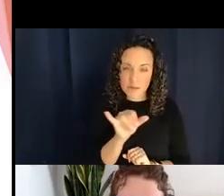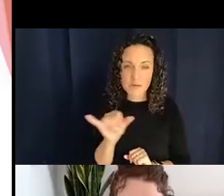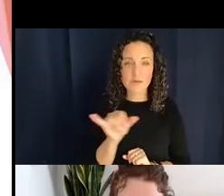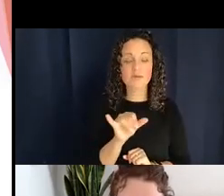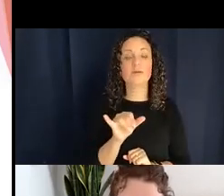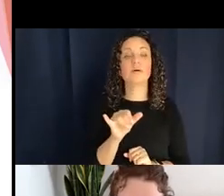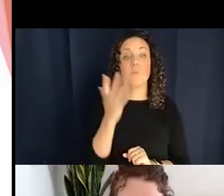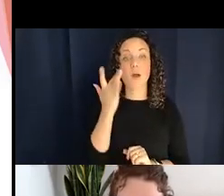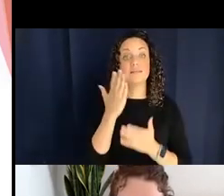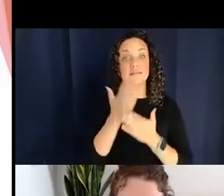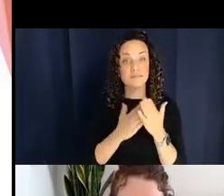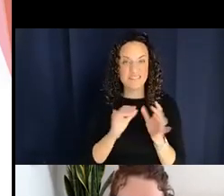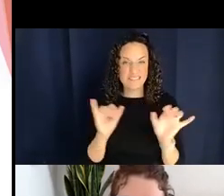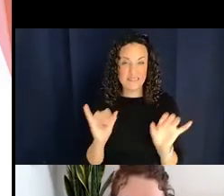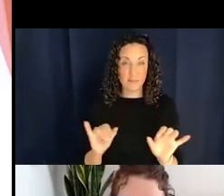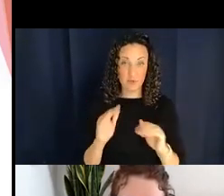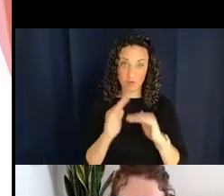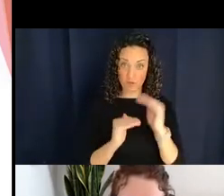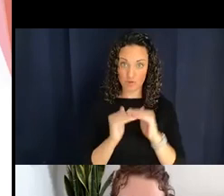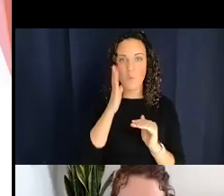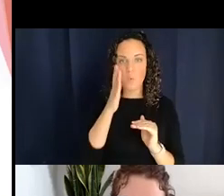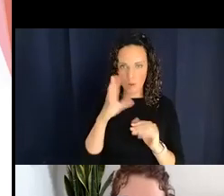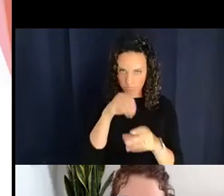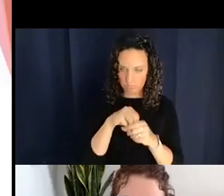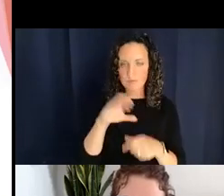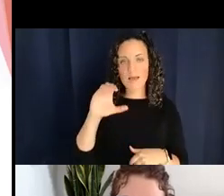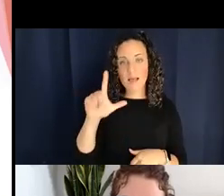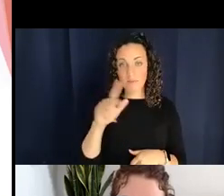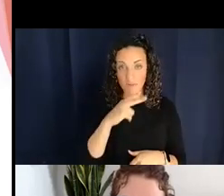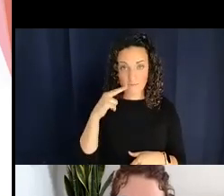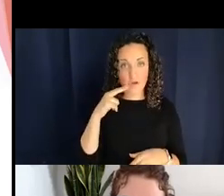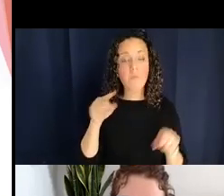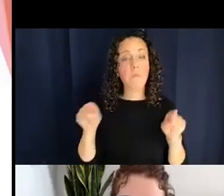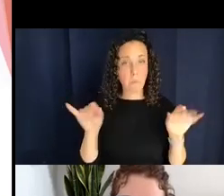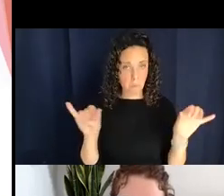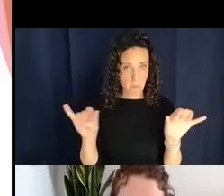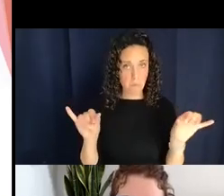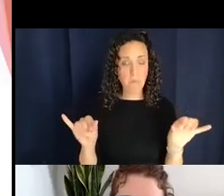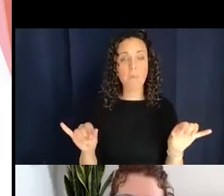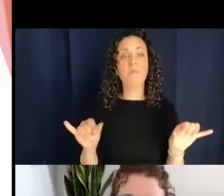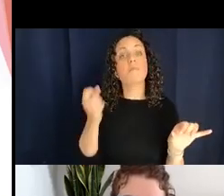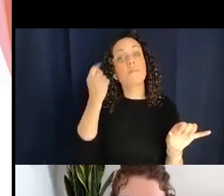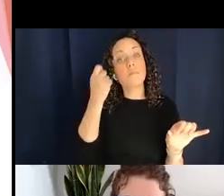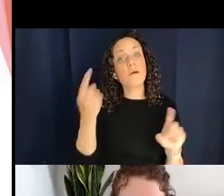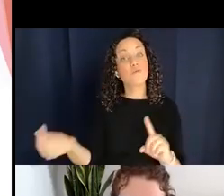tend to have classificatory verbs, but again going back to how it actually gets instantiated,